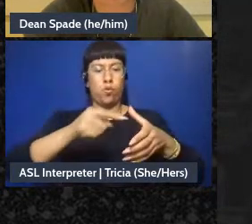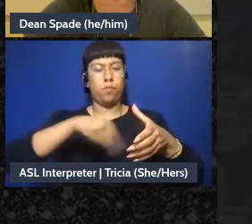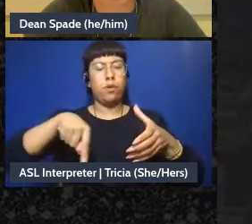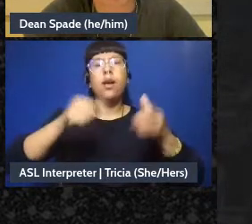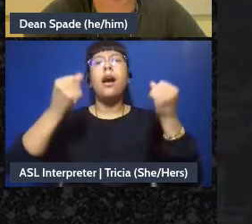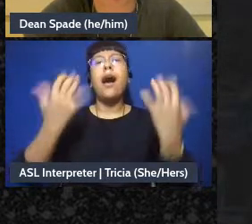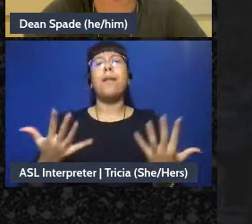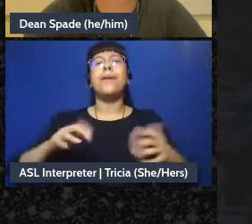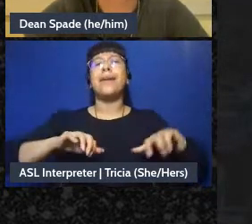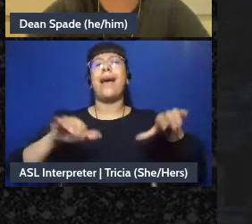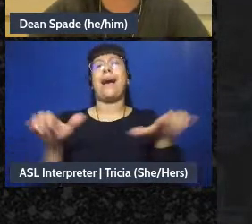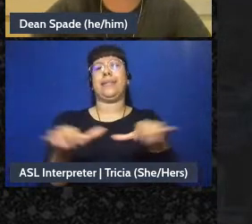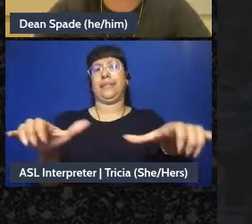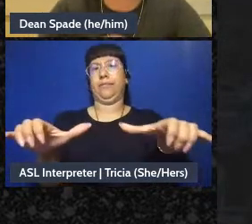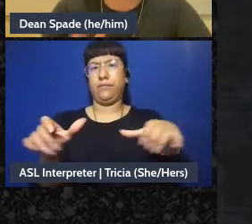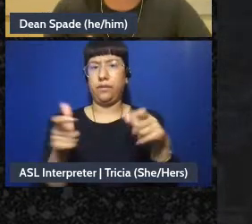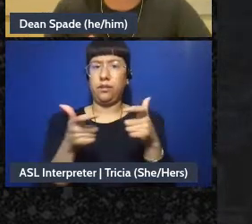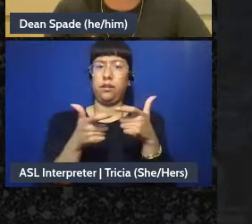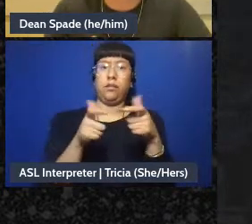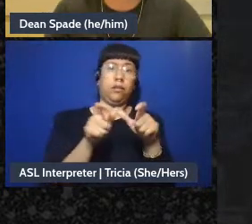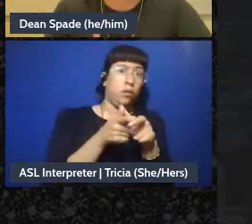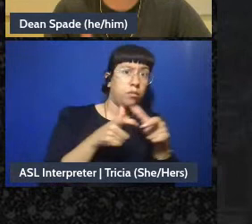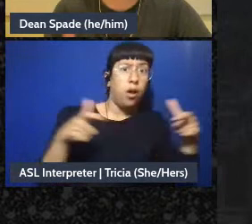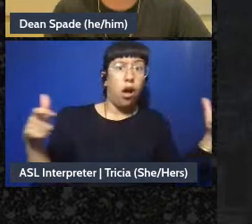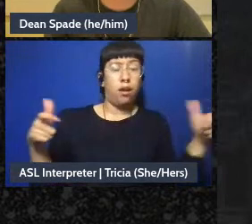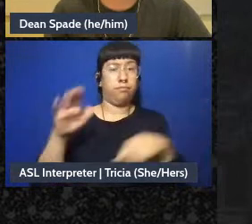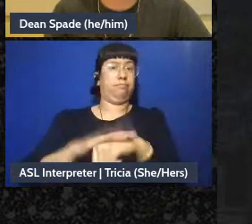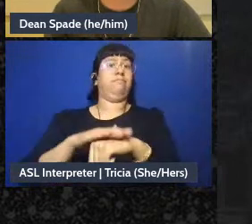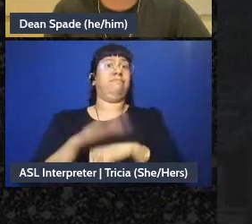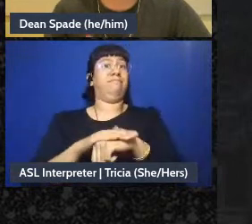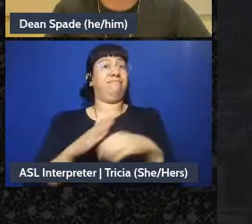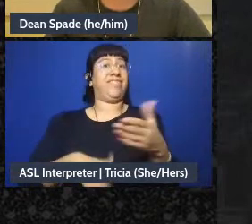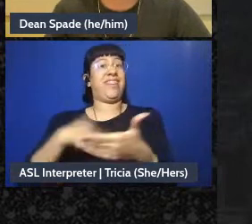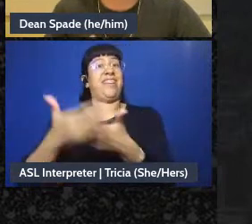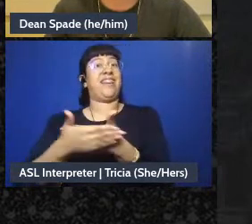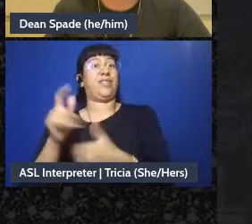big these groups are. Just to forewarn you the next question is going to be how many are active